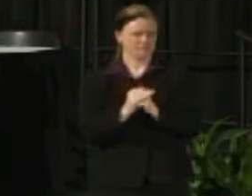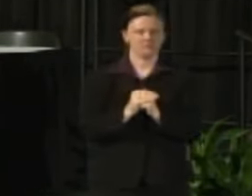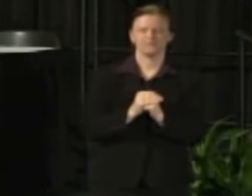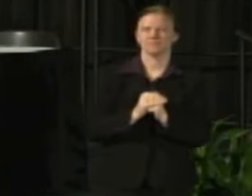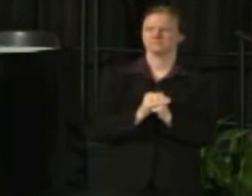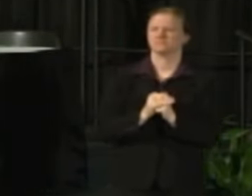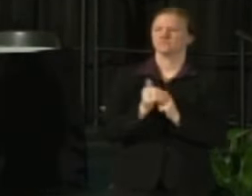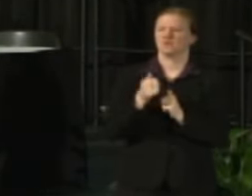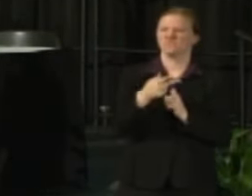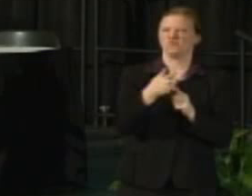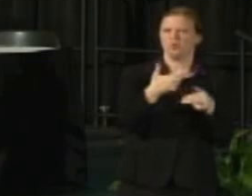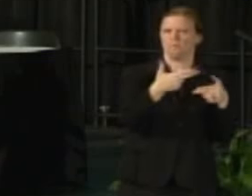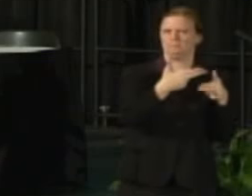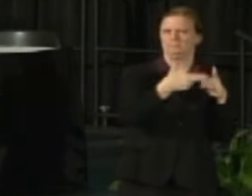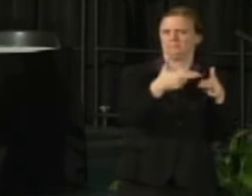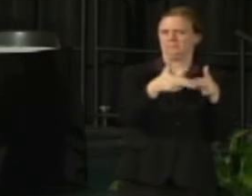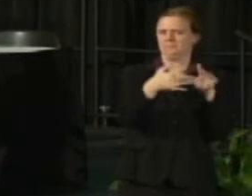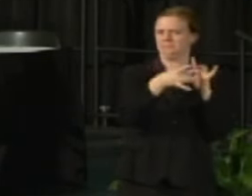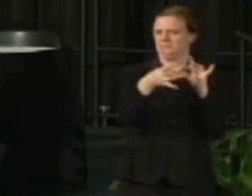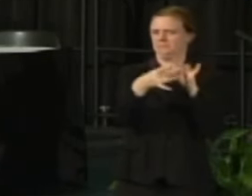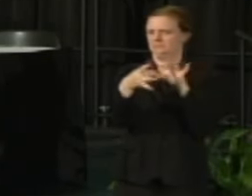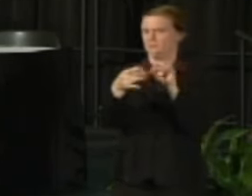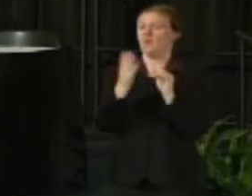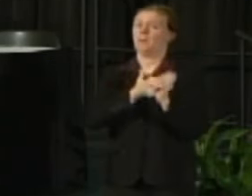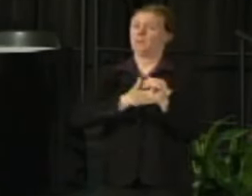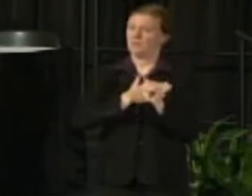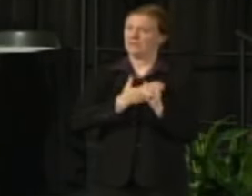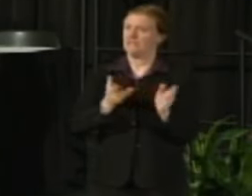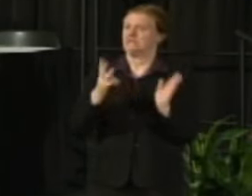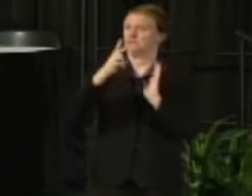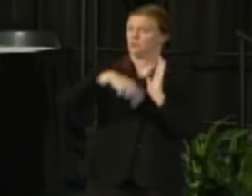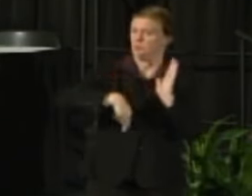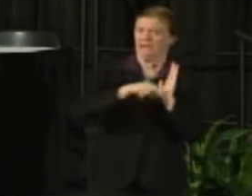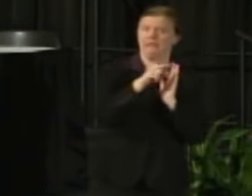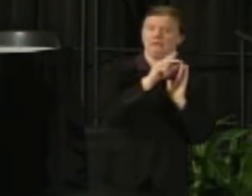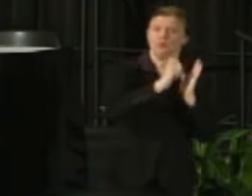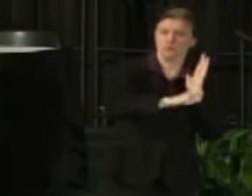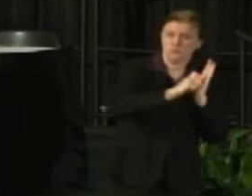and encourage you to continue to read, engage and share these stories.